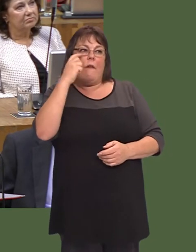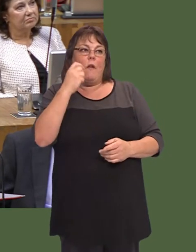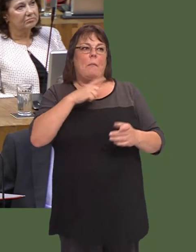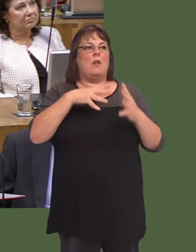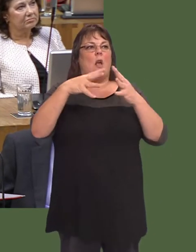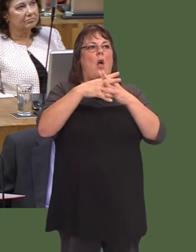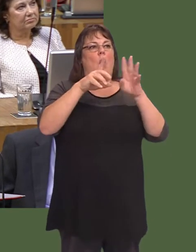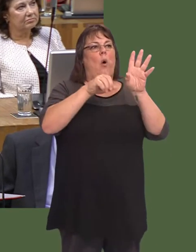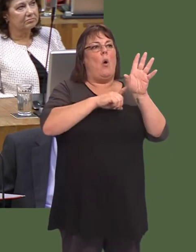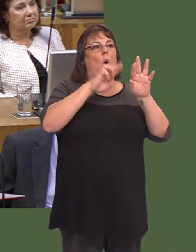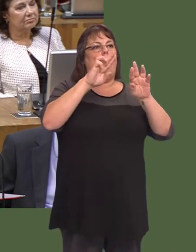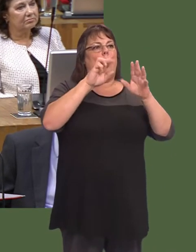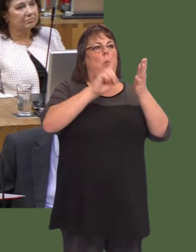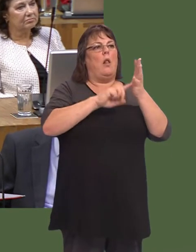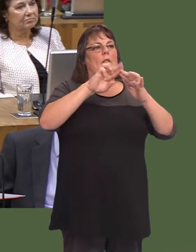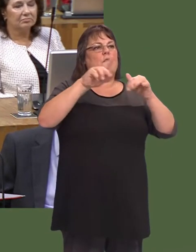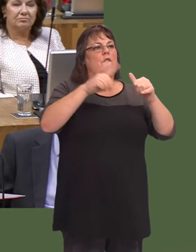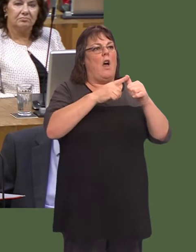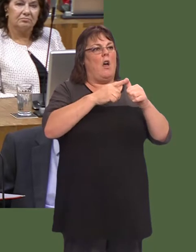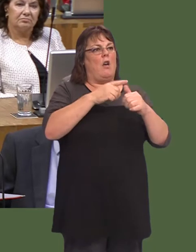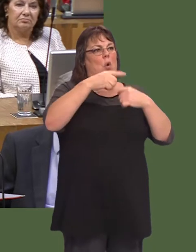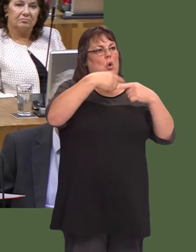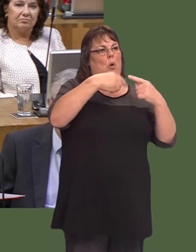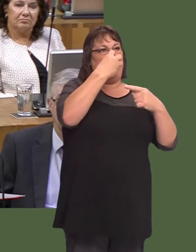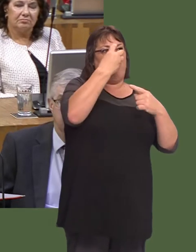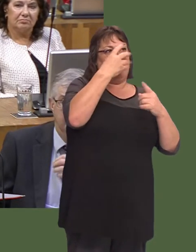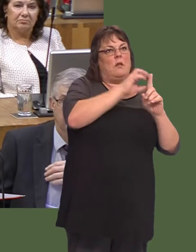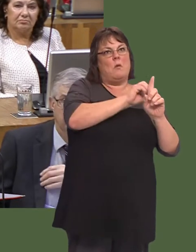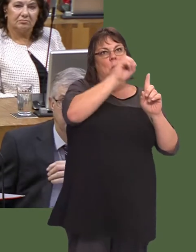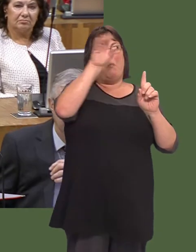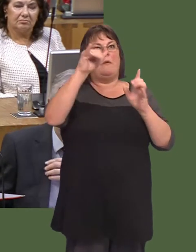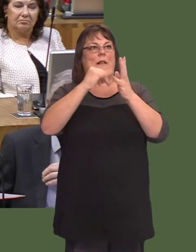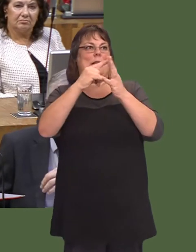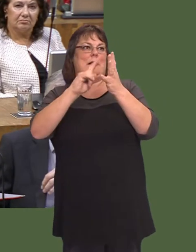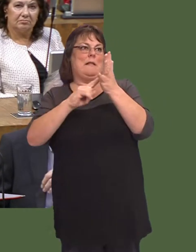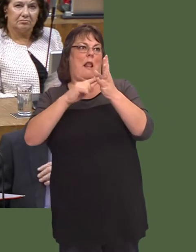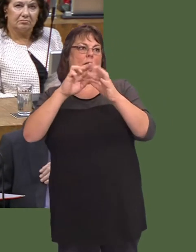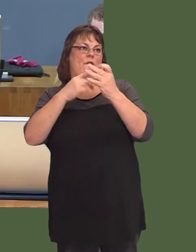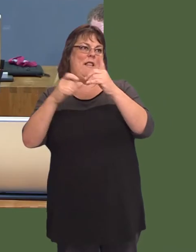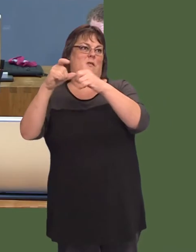waste from Wylfa goes to England, and if it wasnít for Sellafieldís reprocessing plant it would shut immediately.